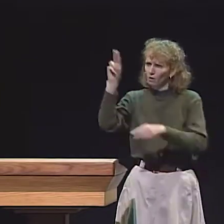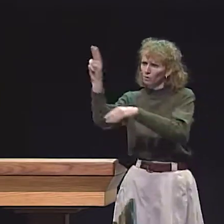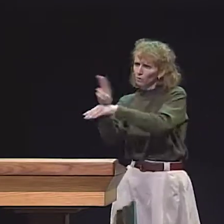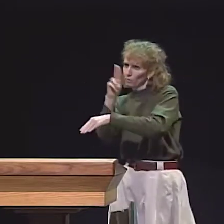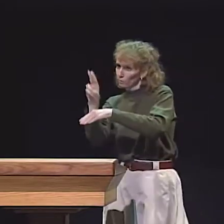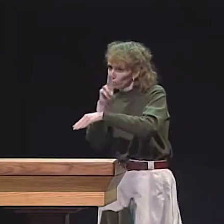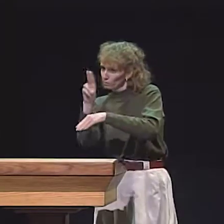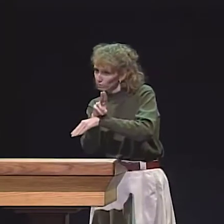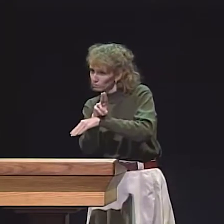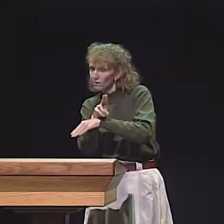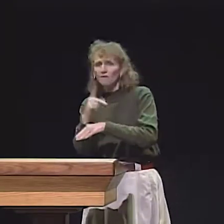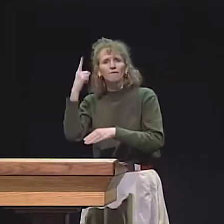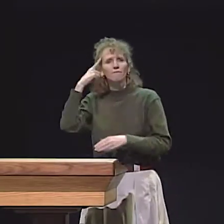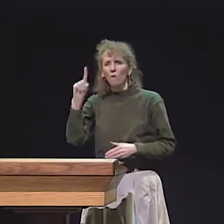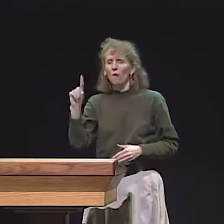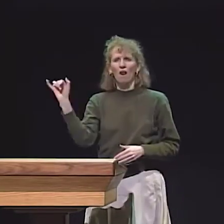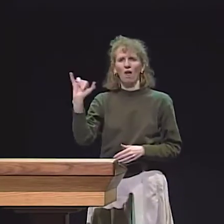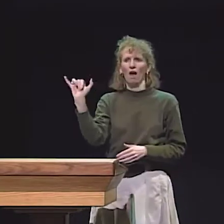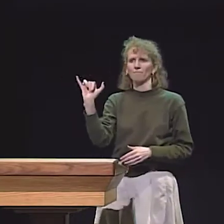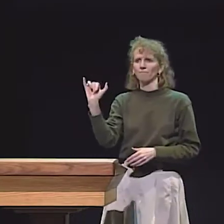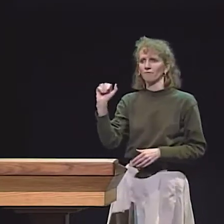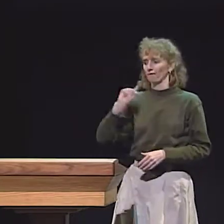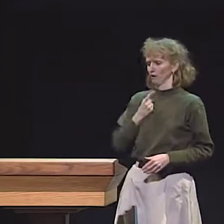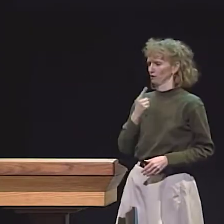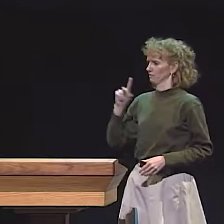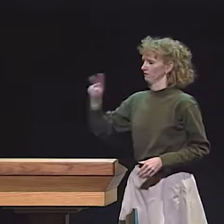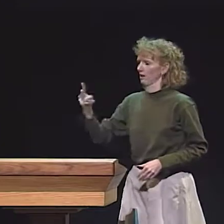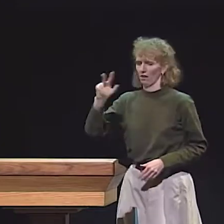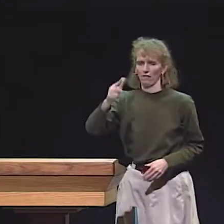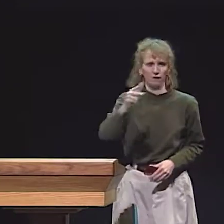THE PURPOSE OF THE GAMES IS TO EXPAND THEIR LANGUAGE USAGE.